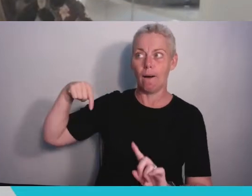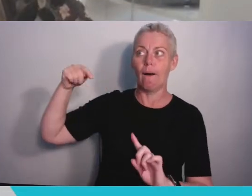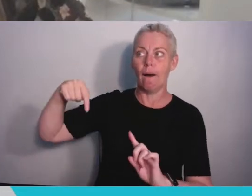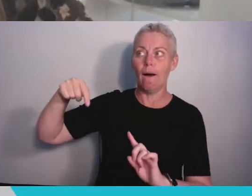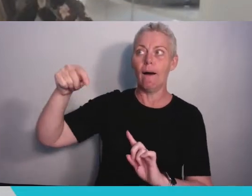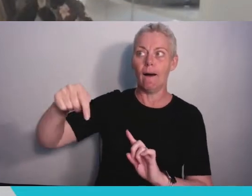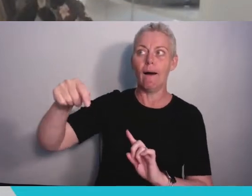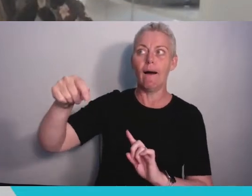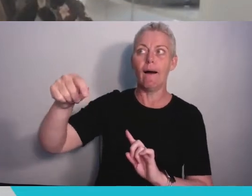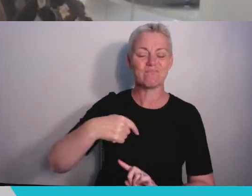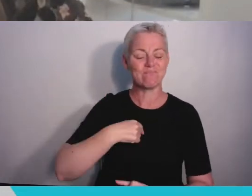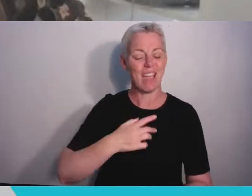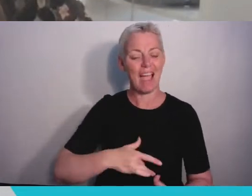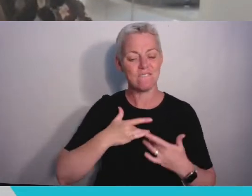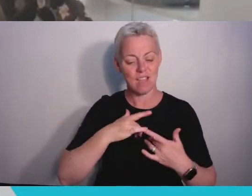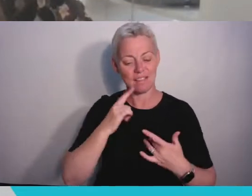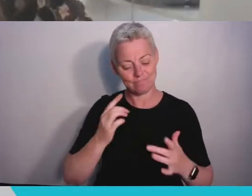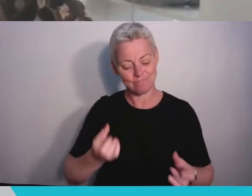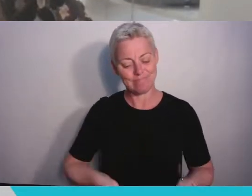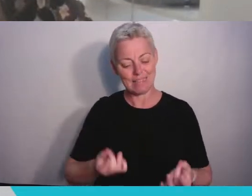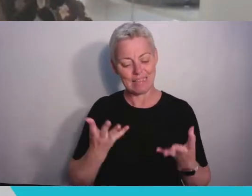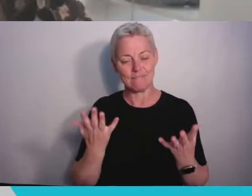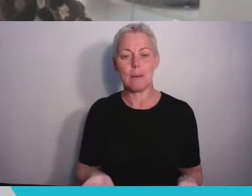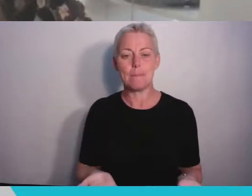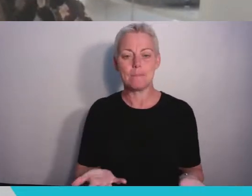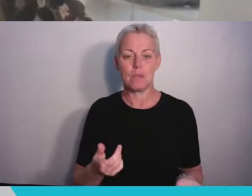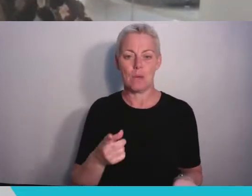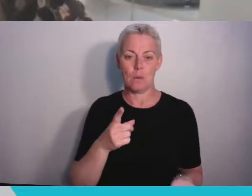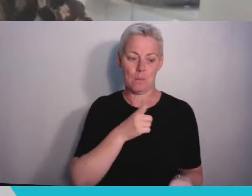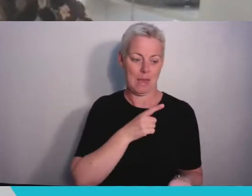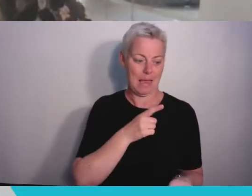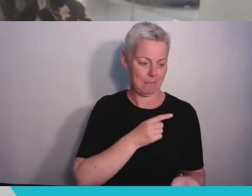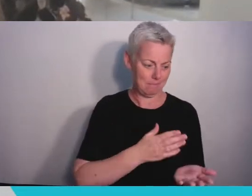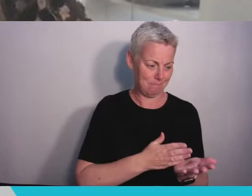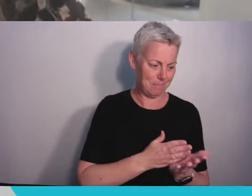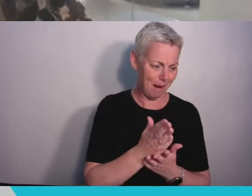while also writing code for your final year project - but you did it. That in itself is